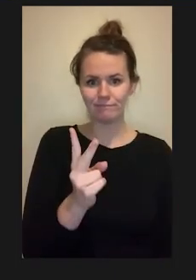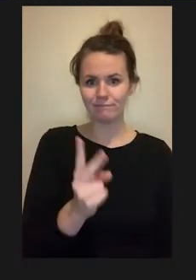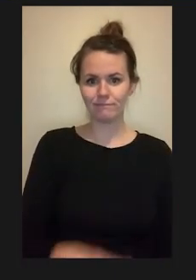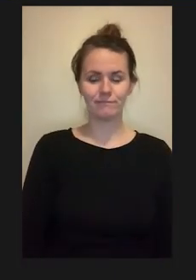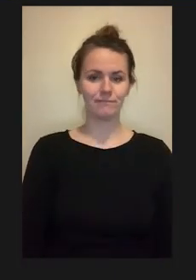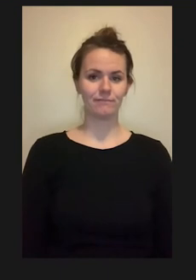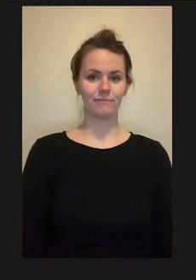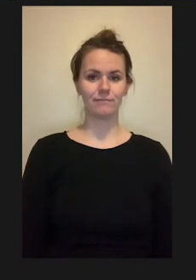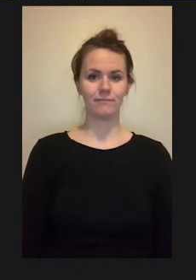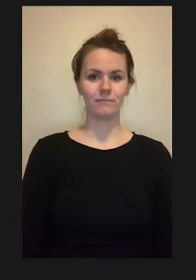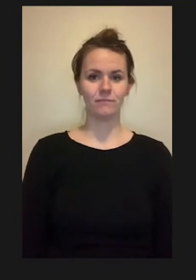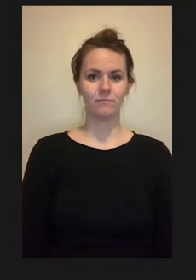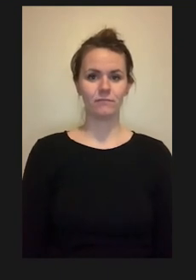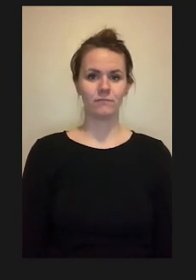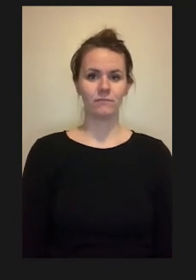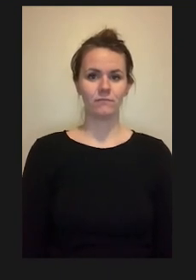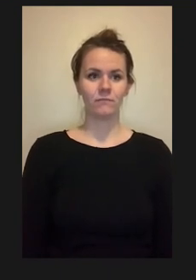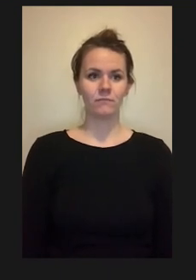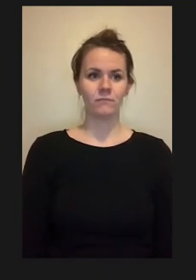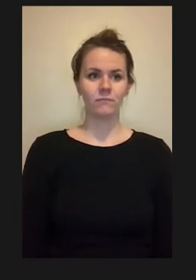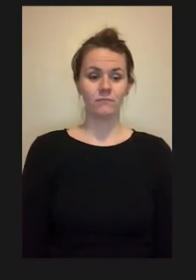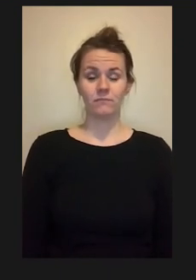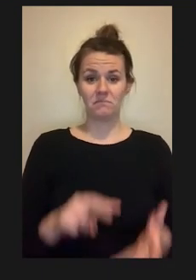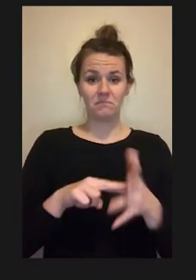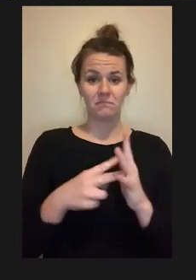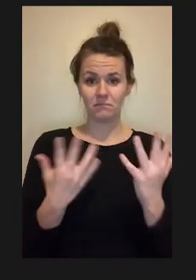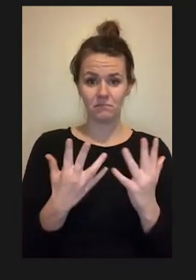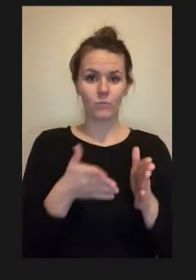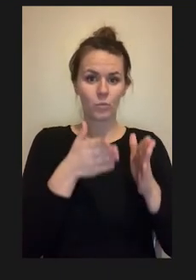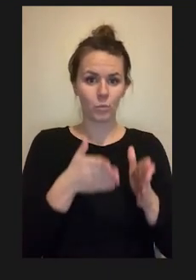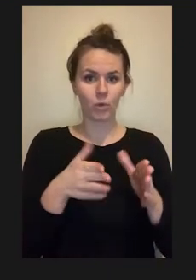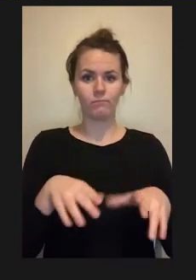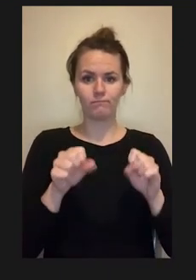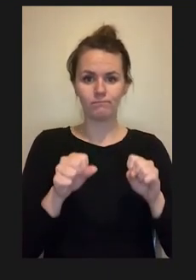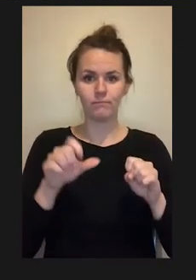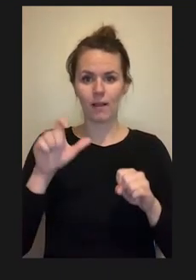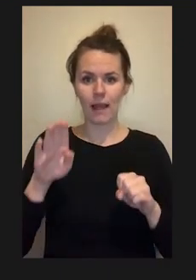they cannot see. So when they're doing a lab task they may be able to